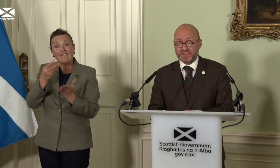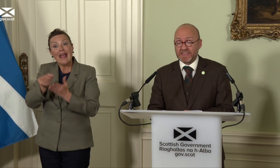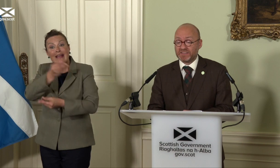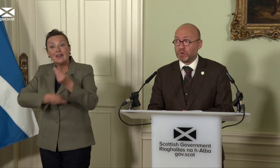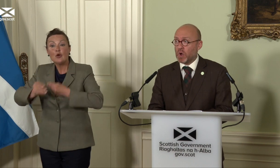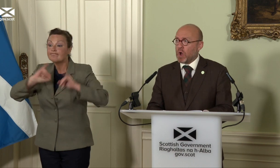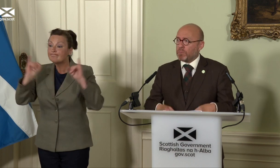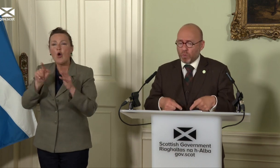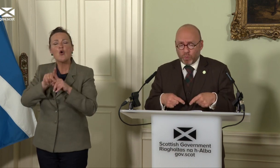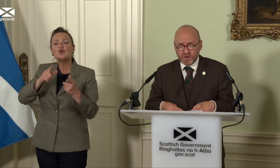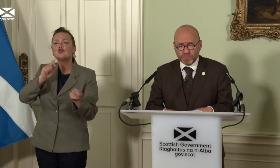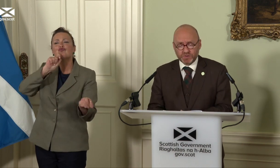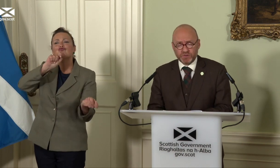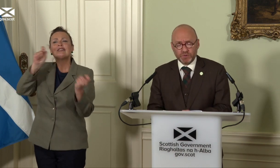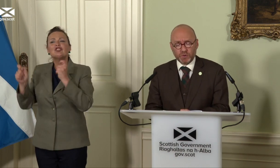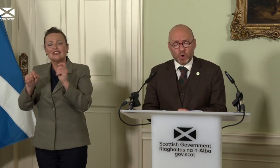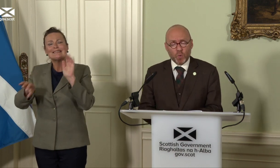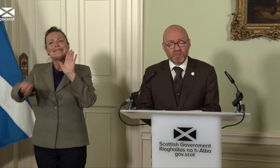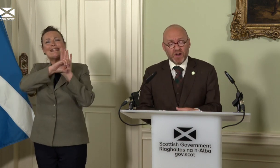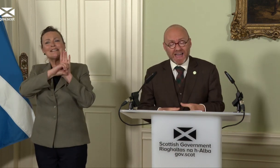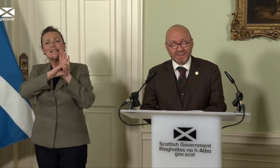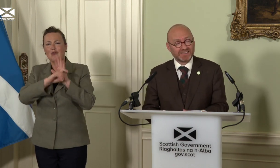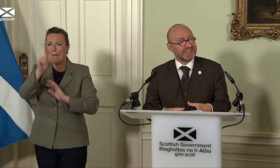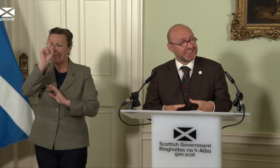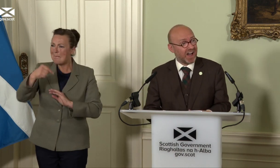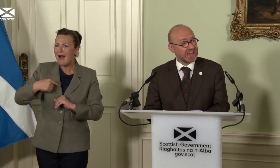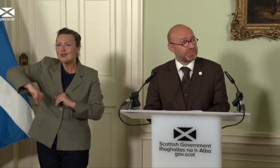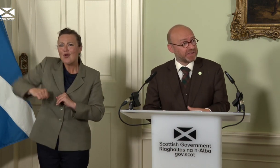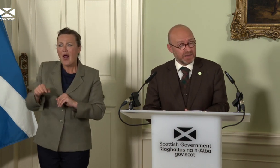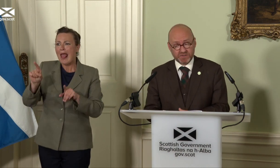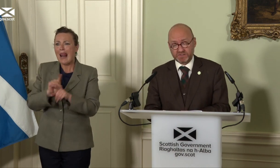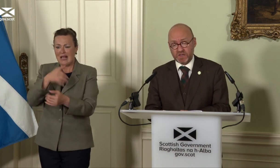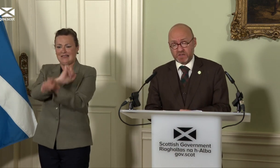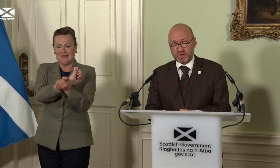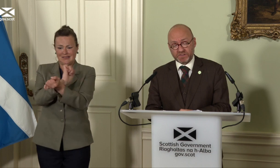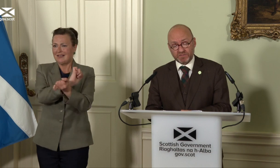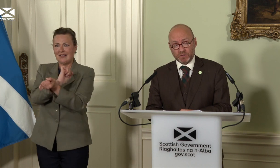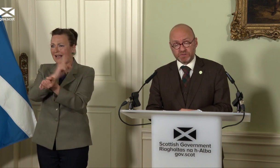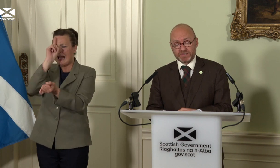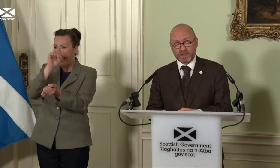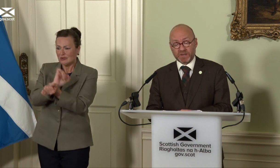net-zero, but we’re forced to do so with our hands tied by the limits of the devolution settlement,